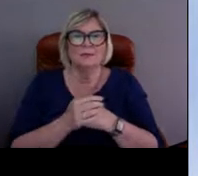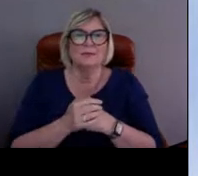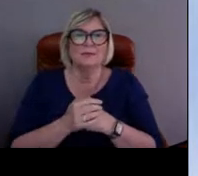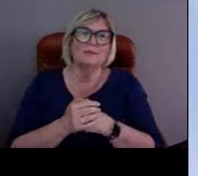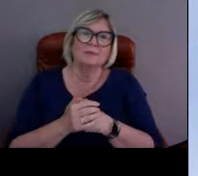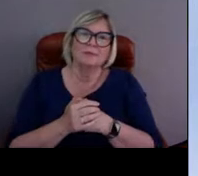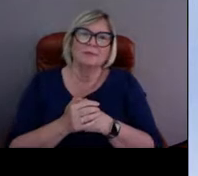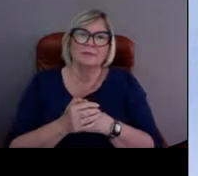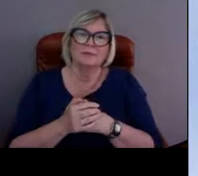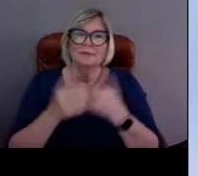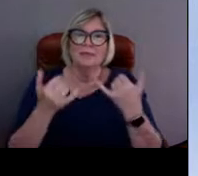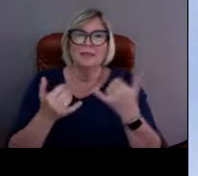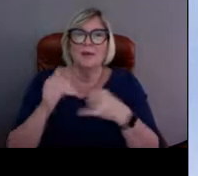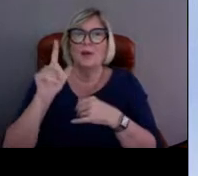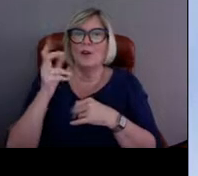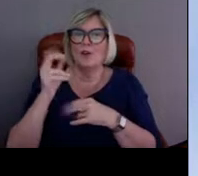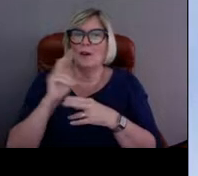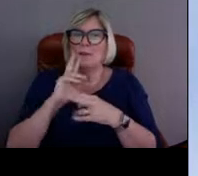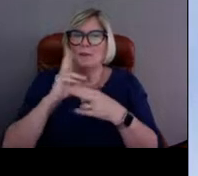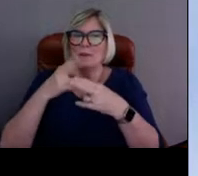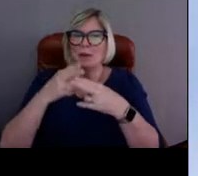All right, Lauren mentioned earlier about our website.